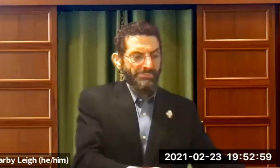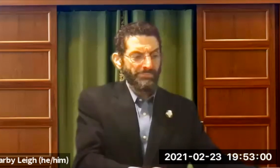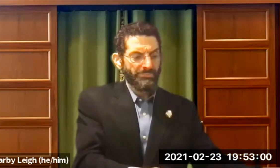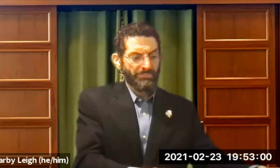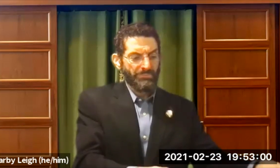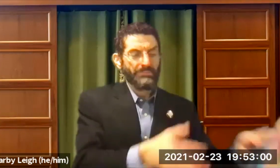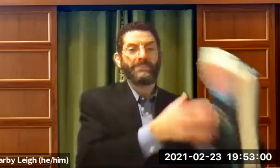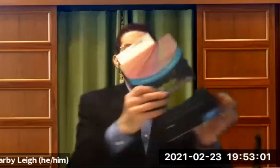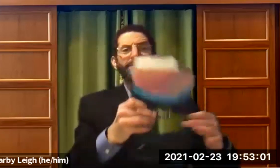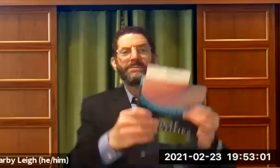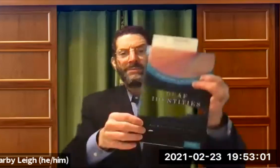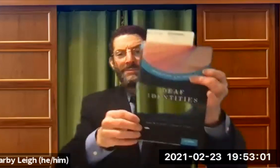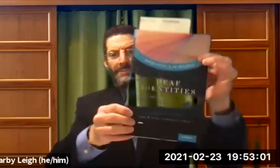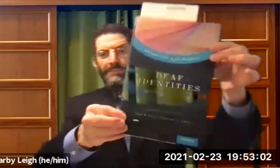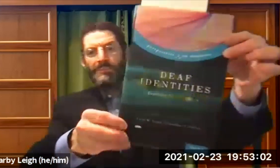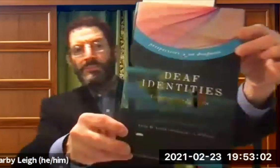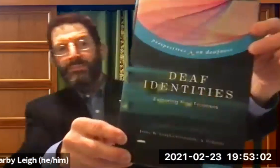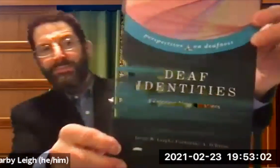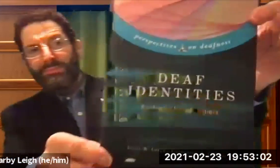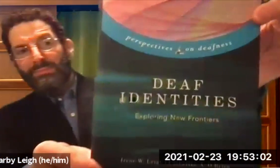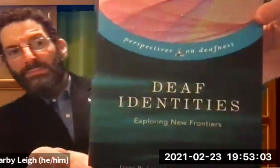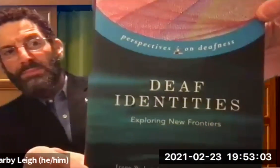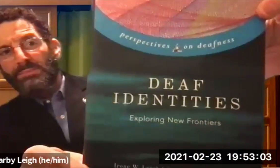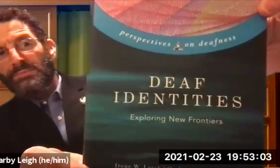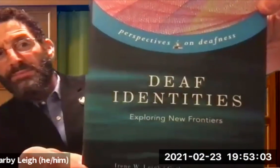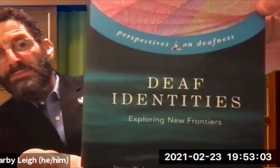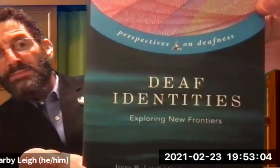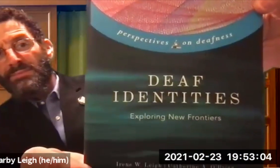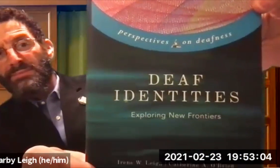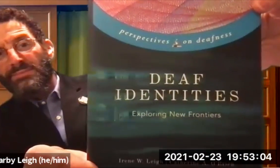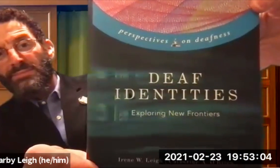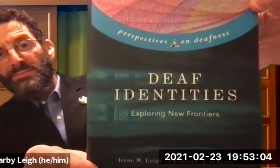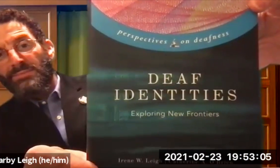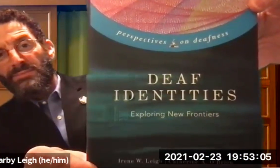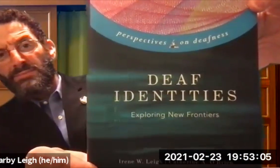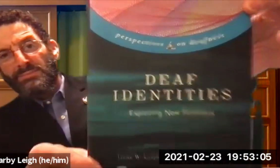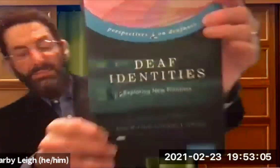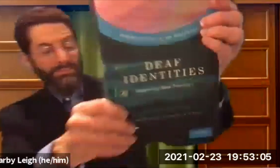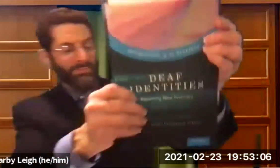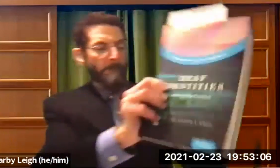you about this book. This book called "deaf